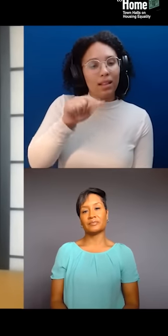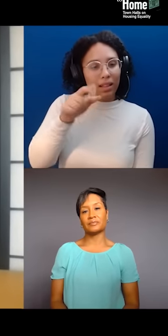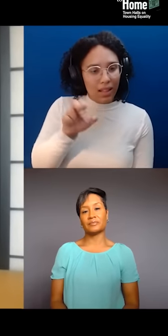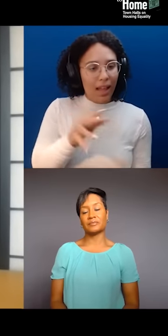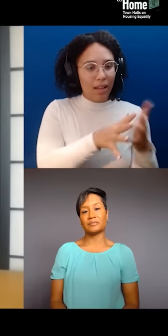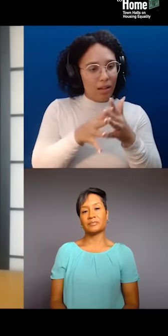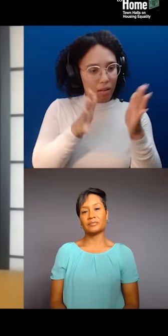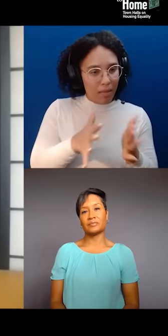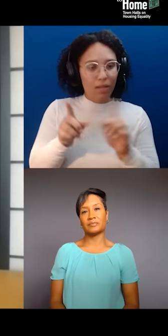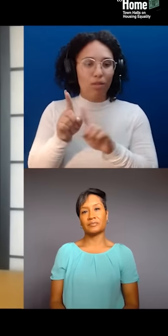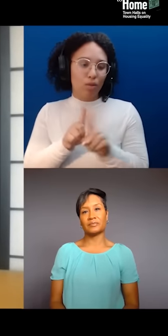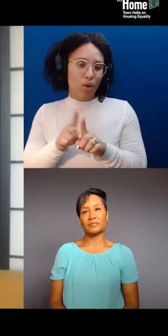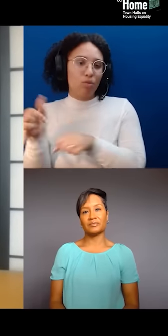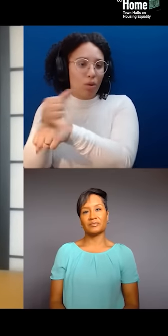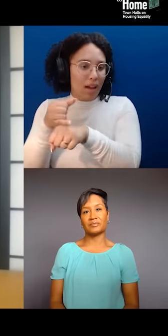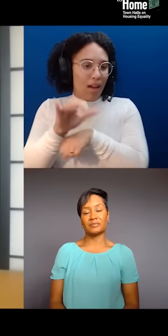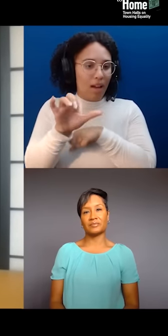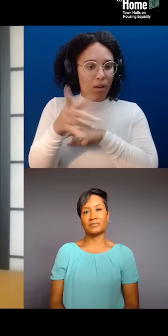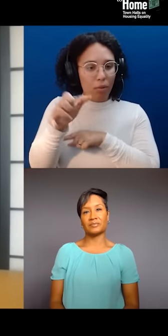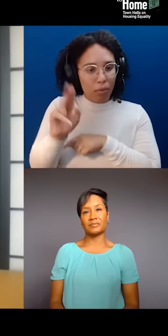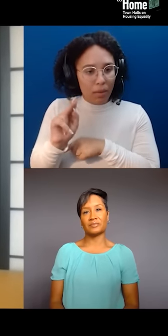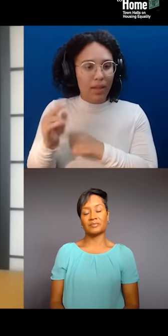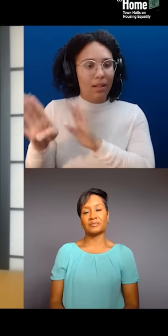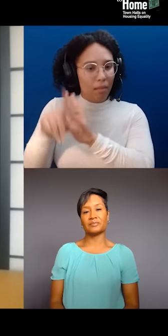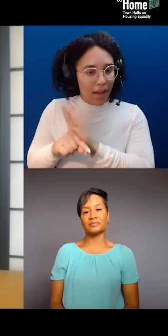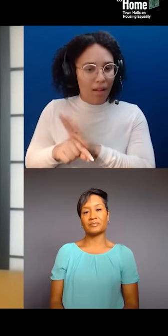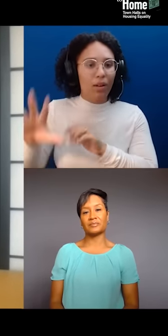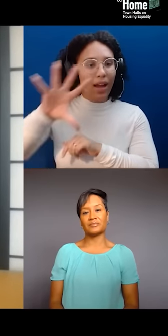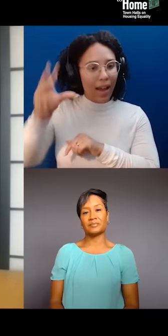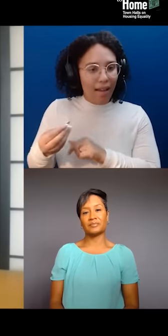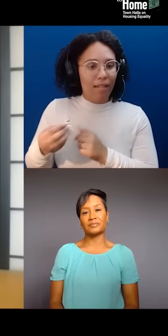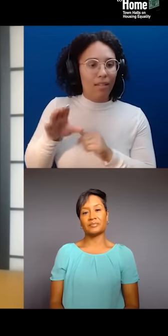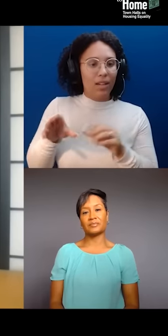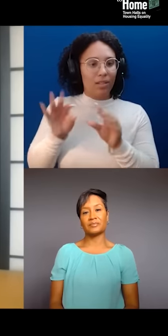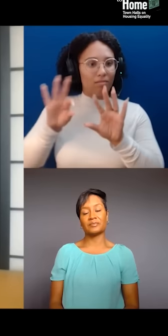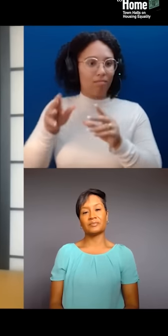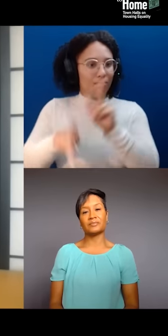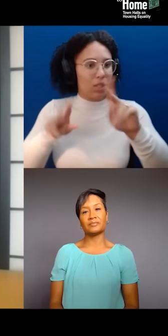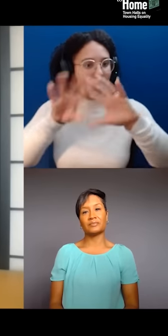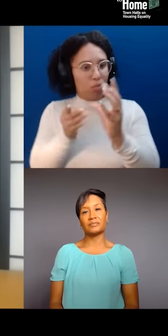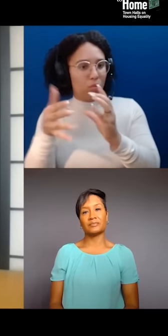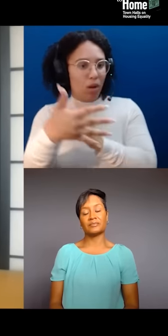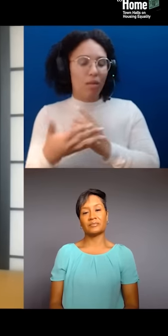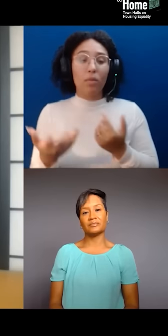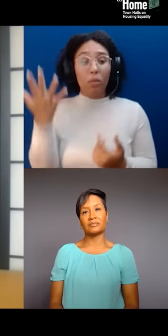or the reason why we do this work is both of us are New Yorkers. Similar to what was said about DC,